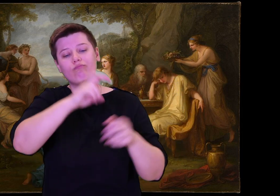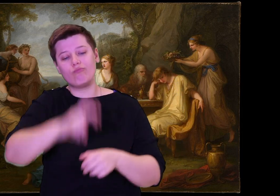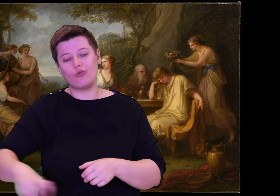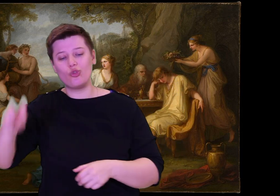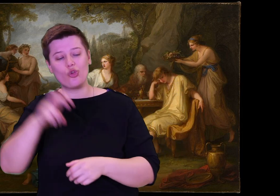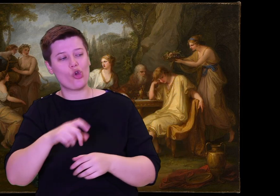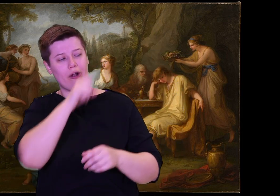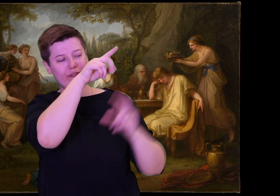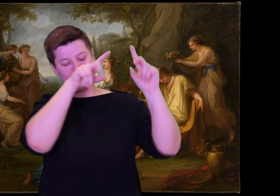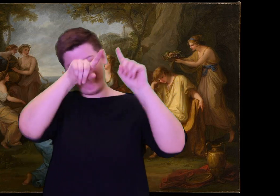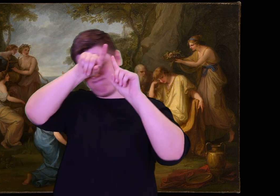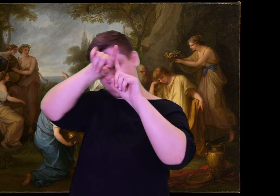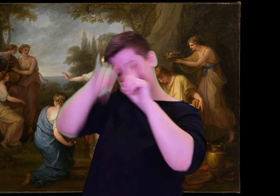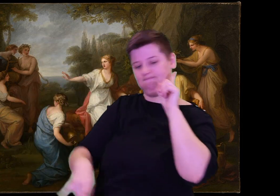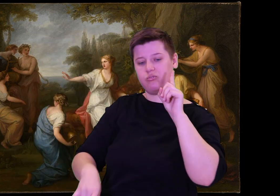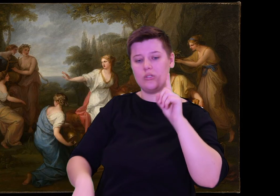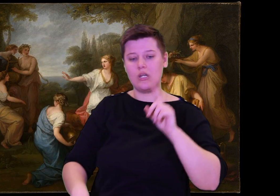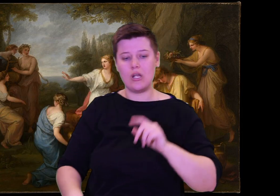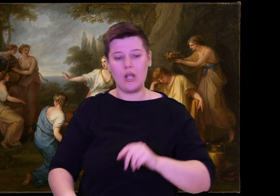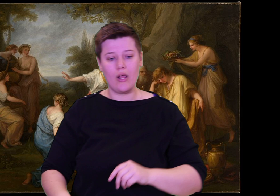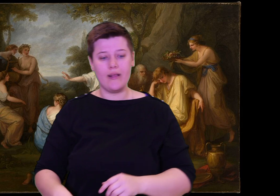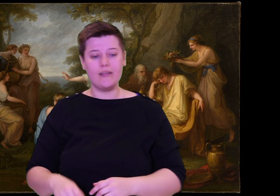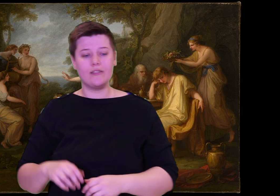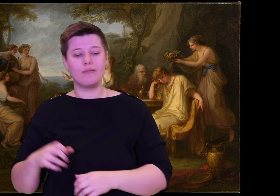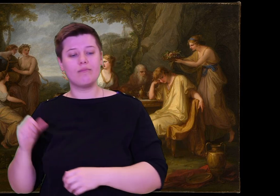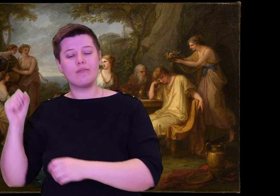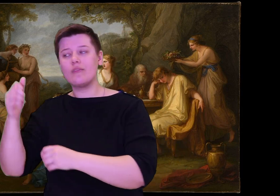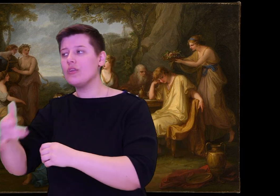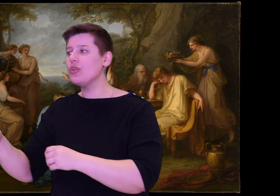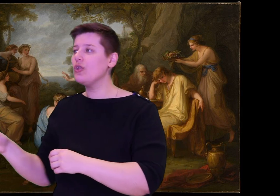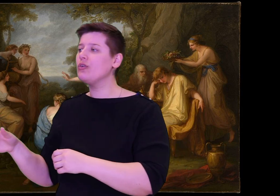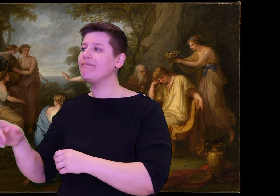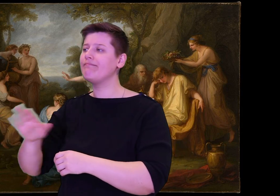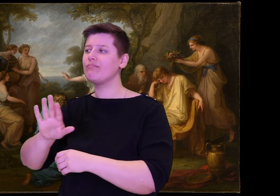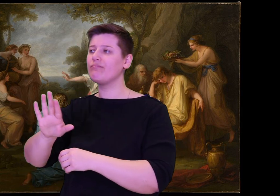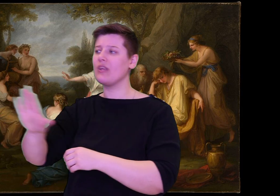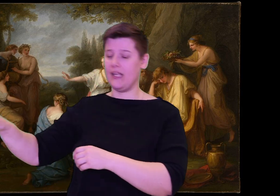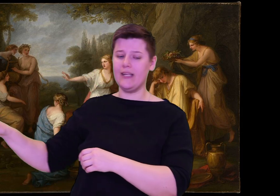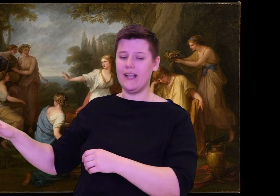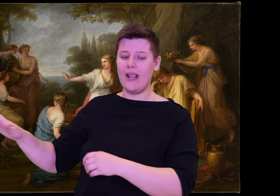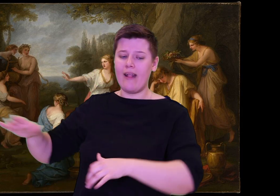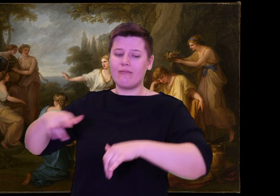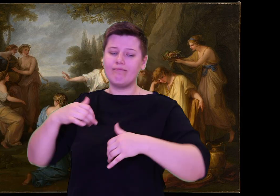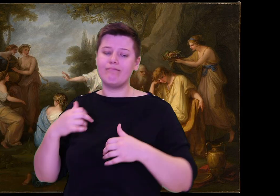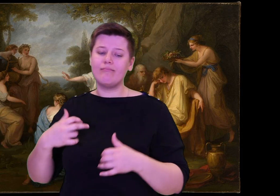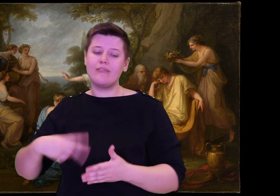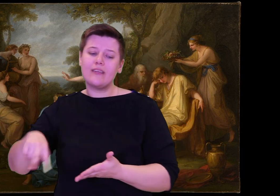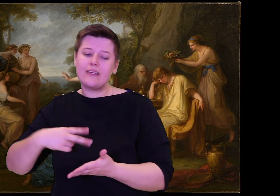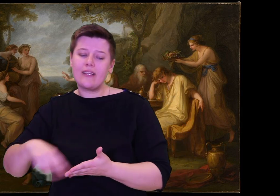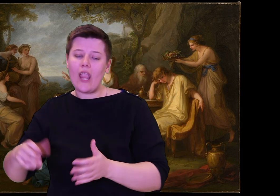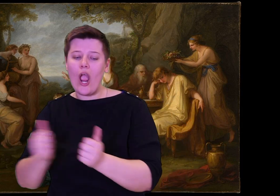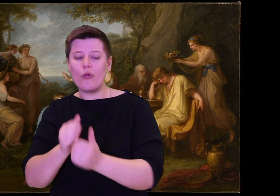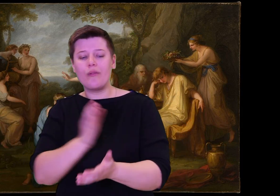feeling braver, more determined, and with his father even more in mind.